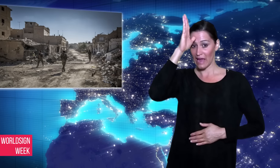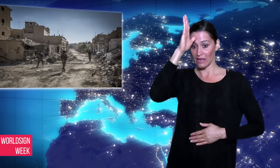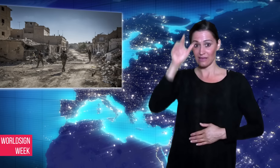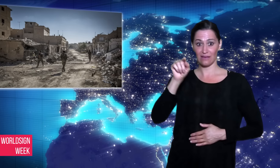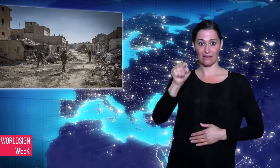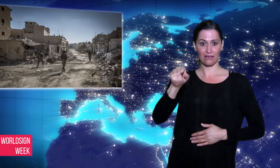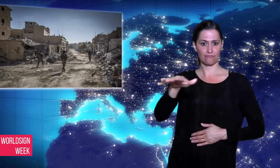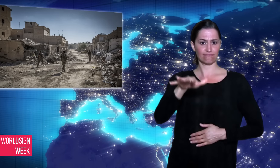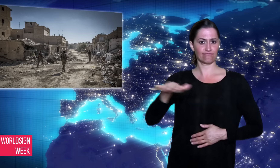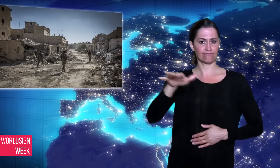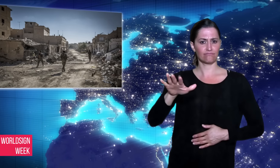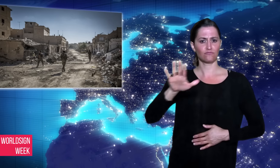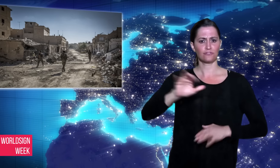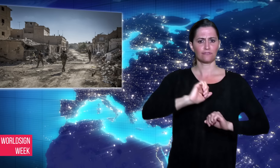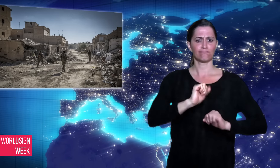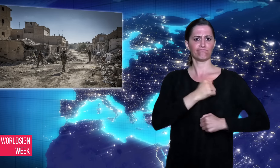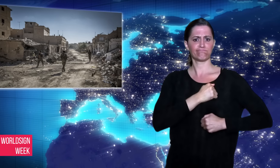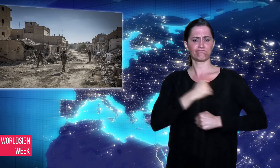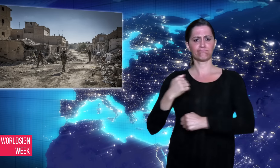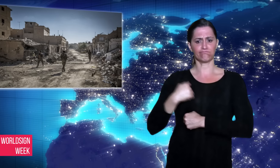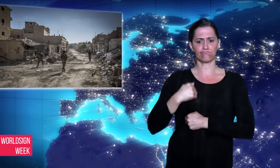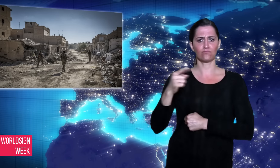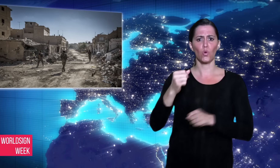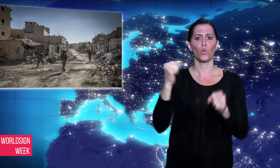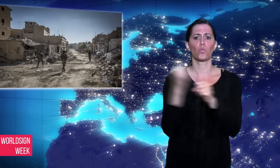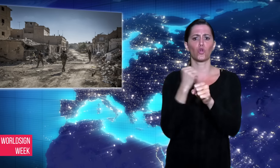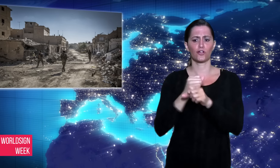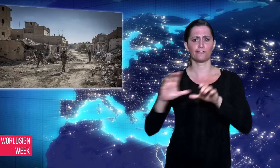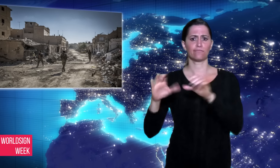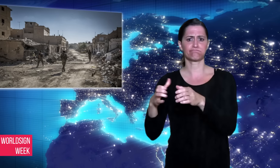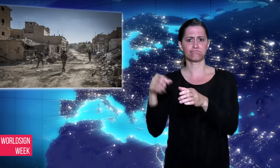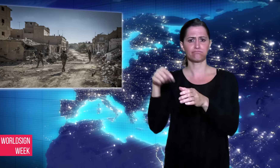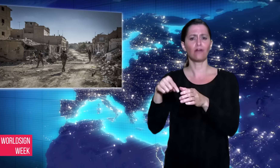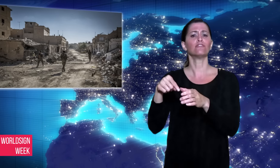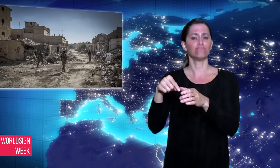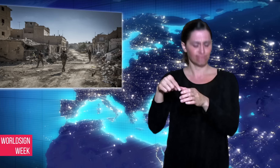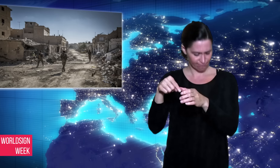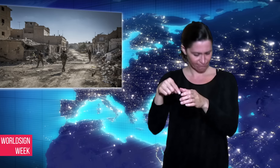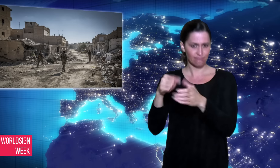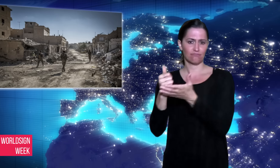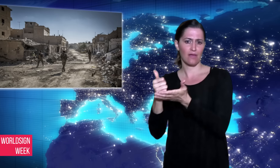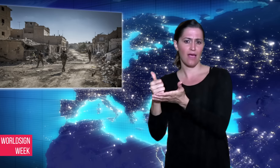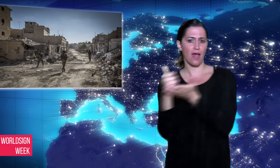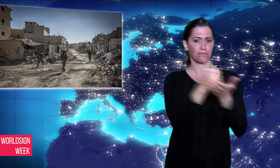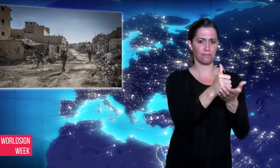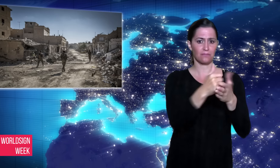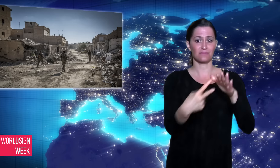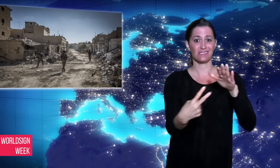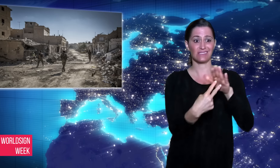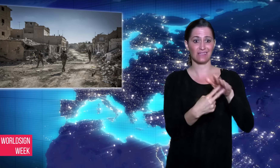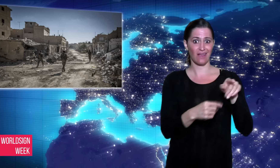Iraqi security forces assisted Syria